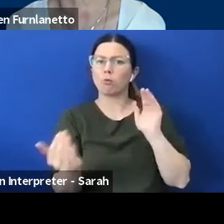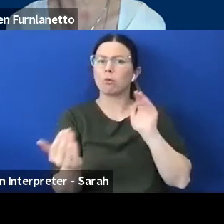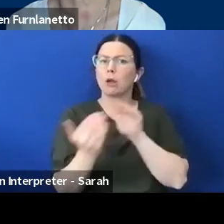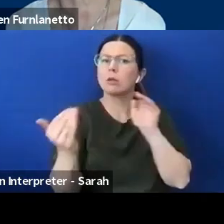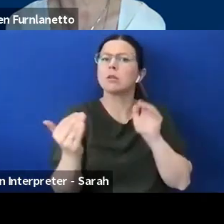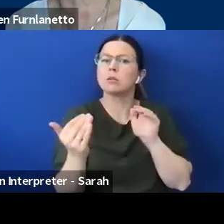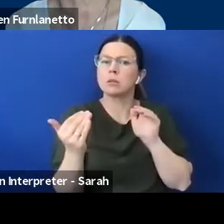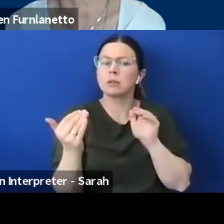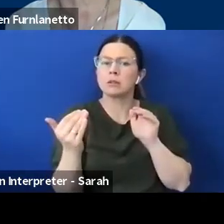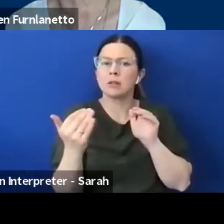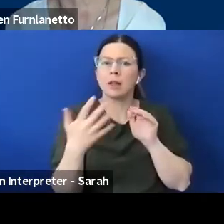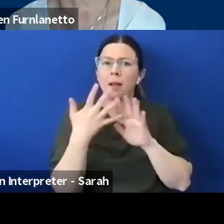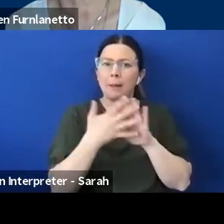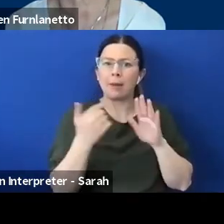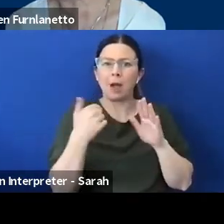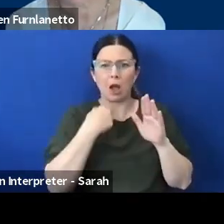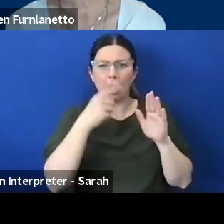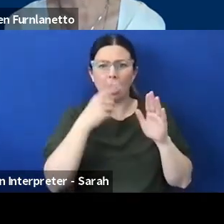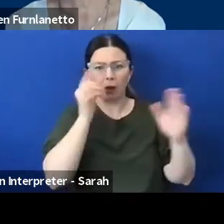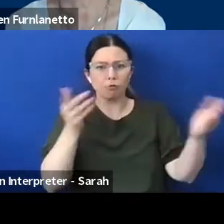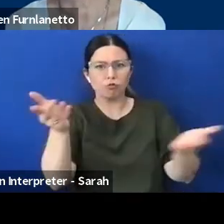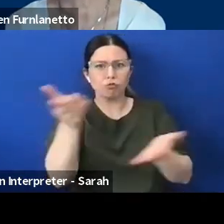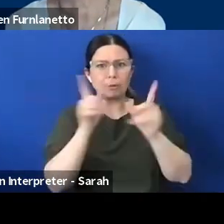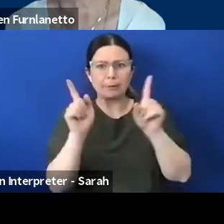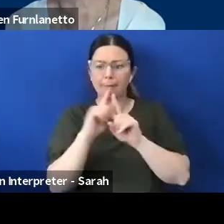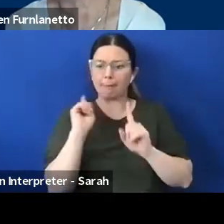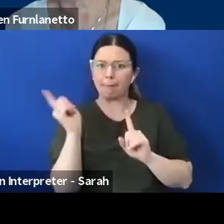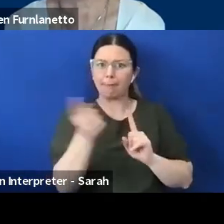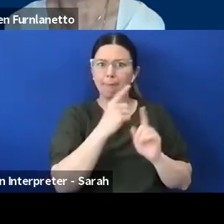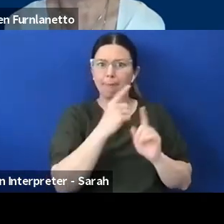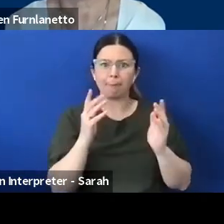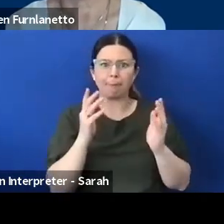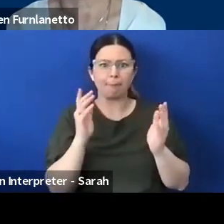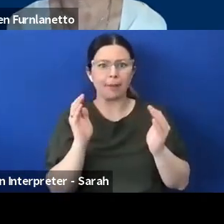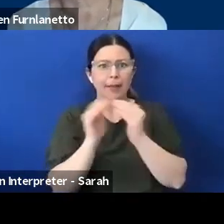engagement and participation and I think if there's going to be any benefit